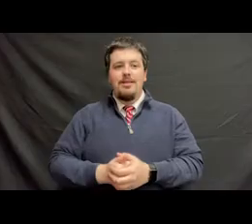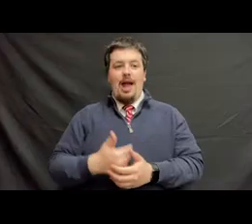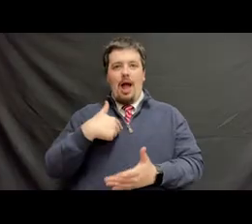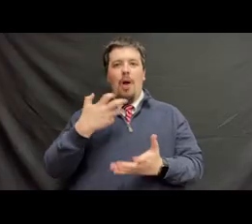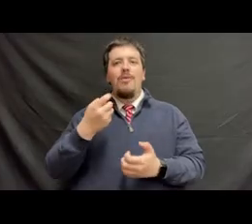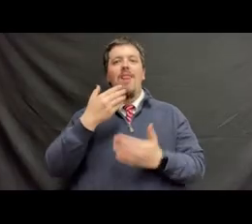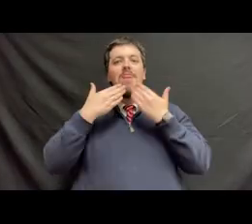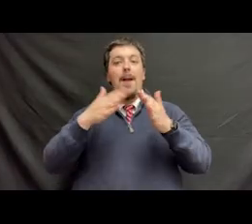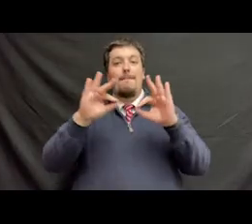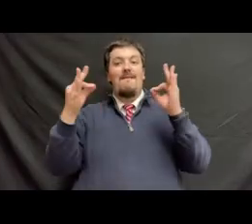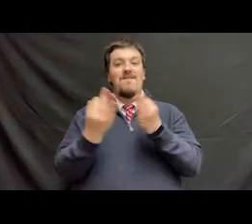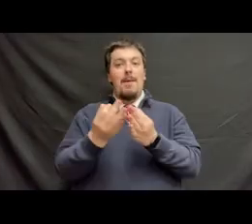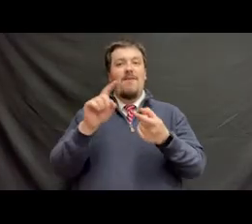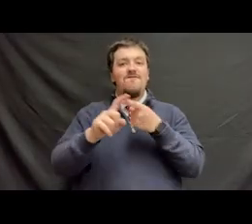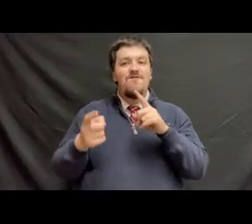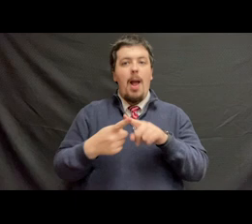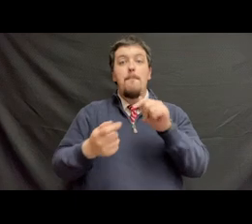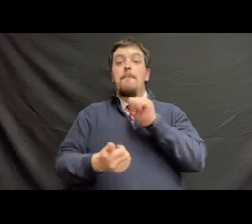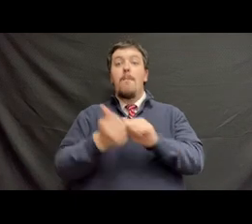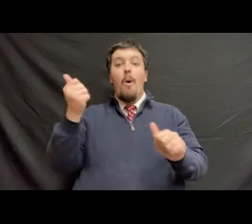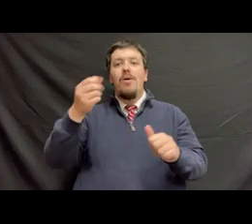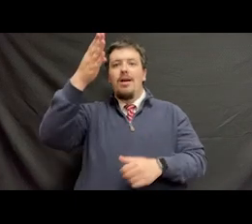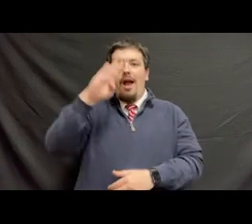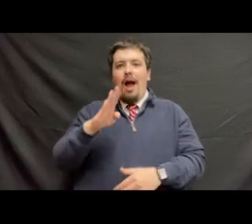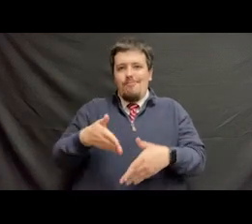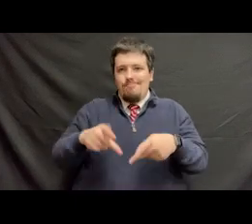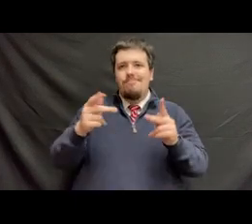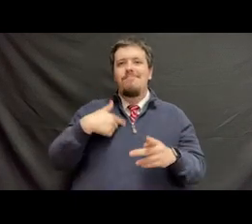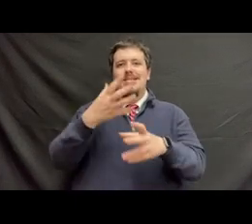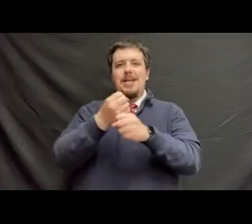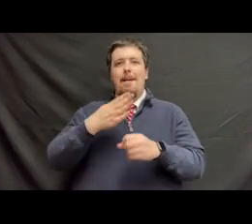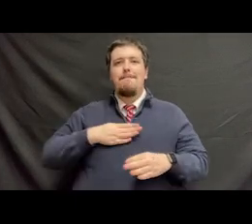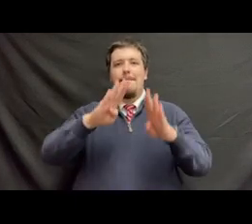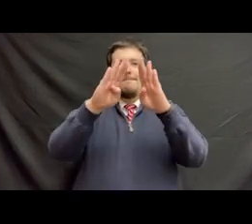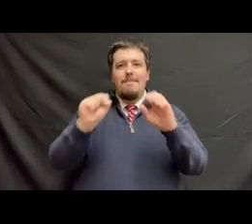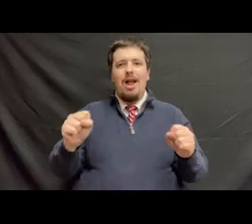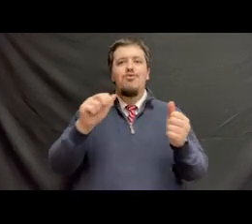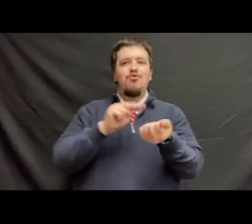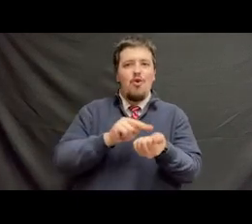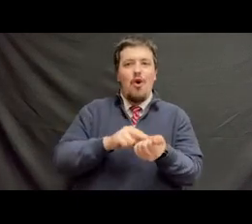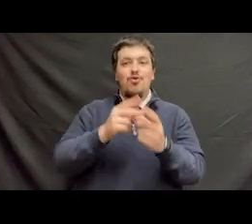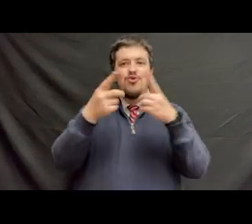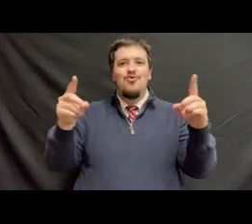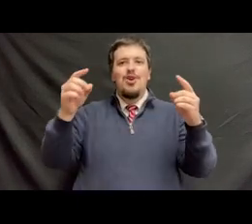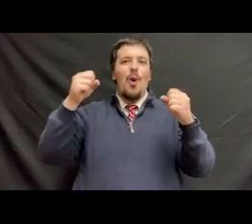I would like to thank my family, my friends, and most of all, God, for allowing me to receive my bachelor's of science in nursing. Woo-hoo!